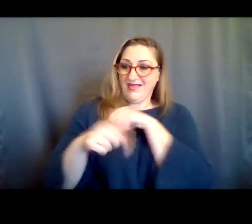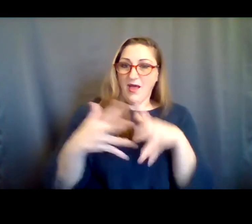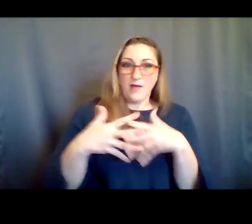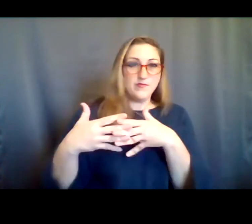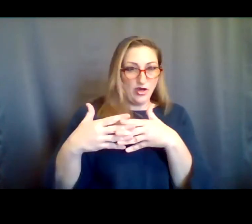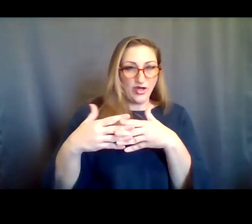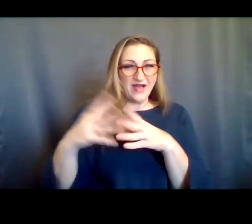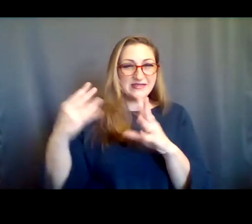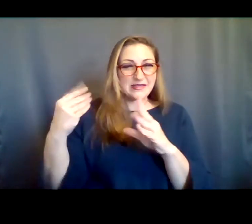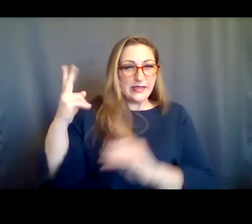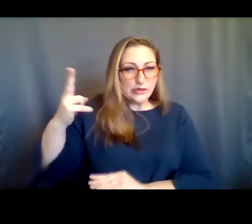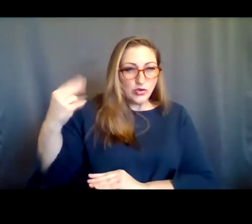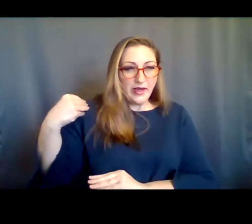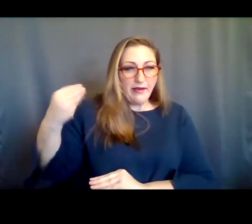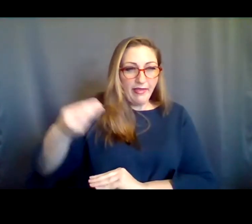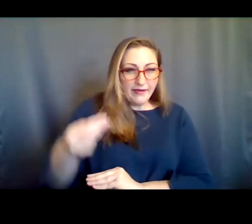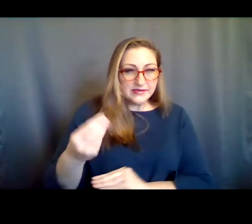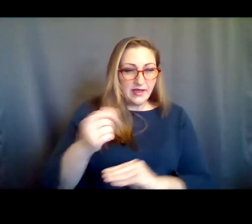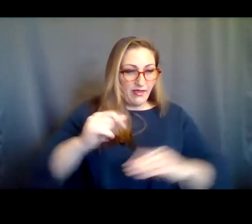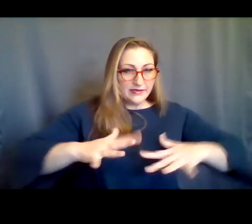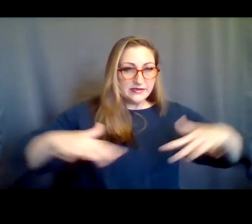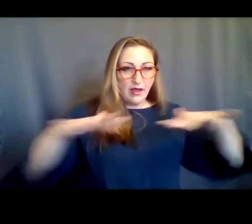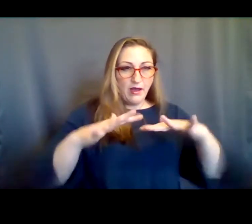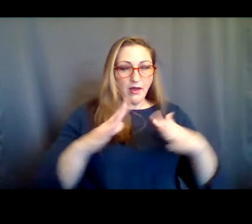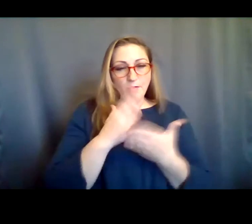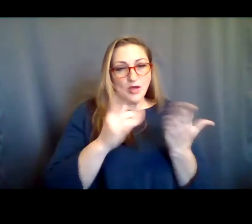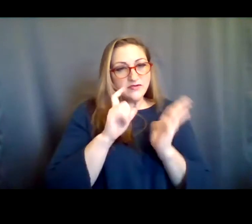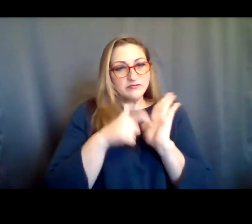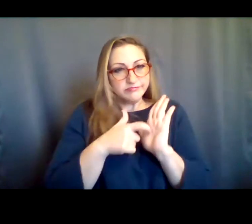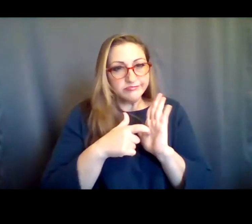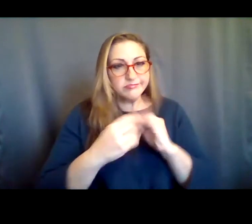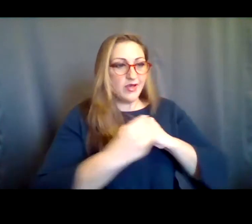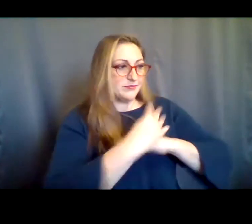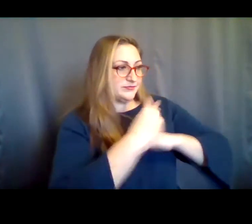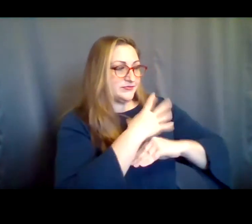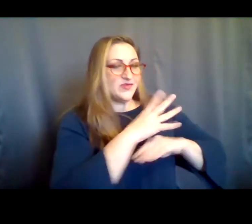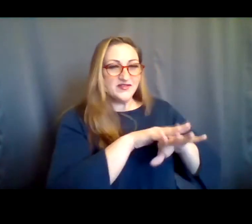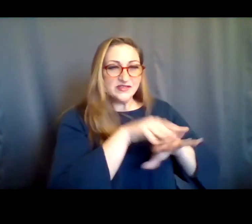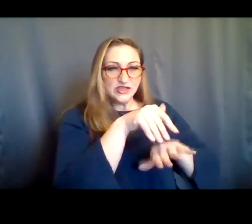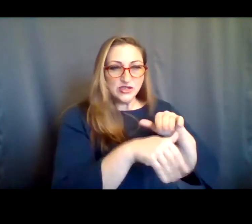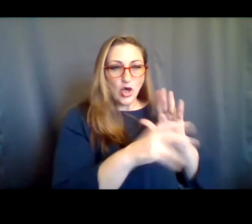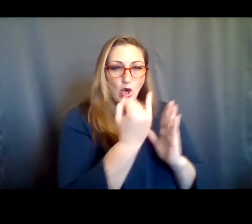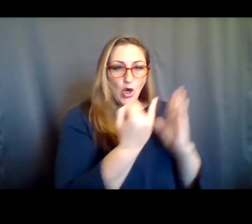legacy in the space we occupy. Parts of this acknowledgement have been adapted from the guidance